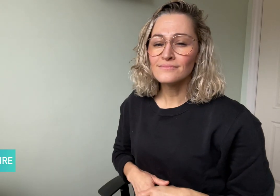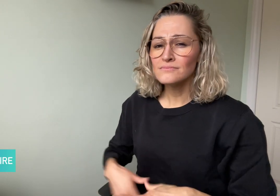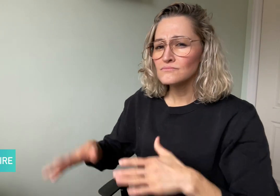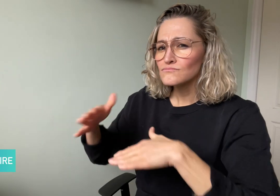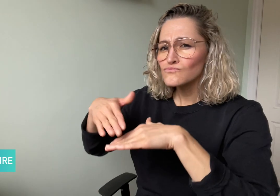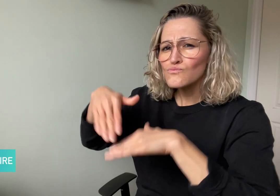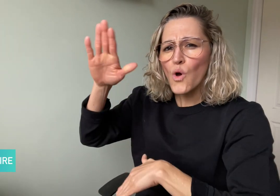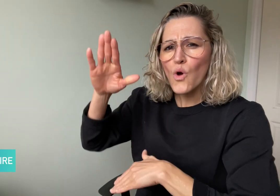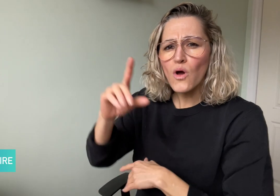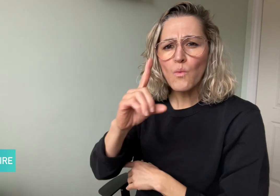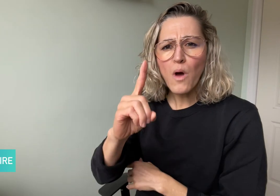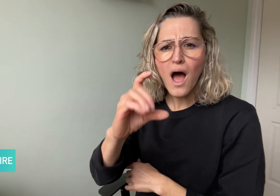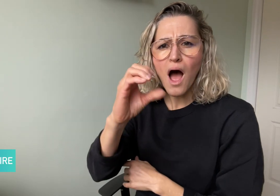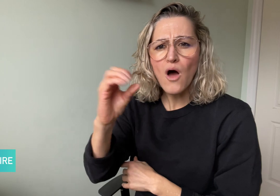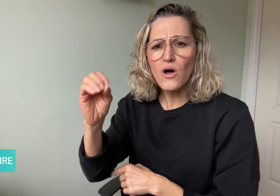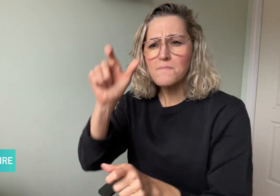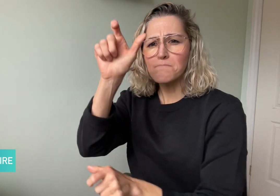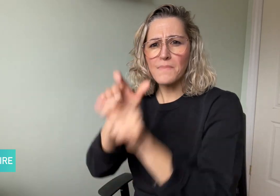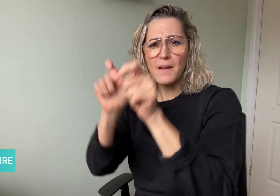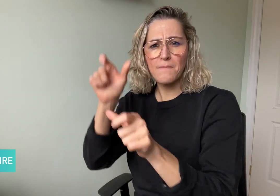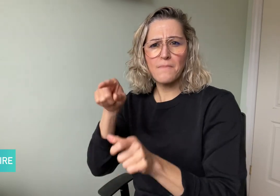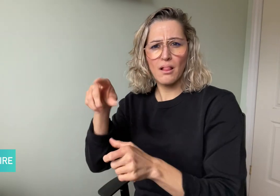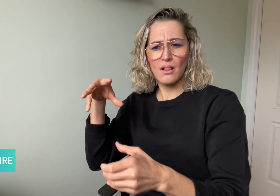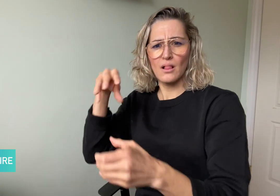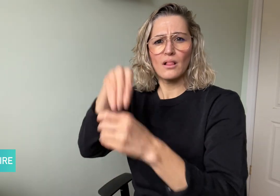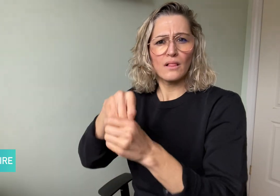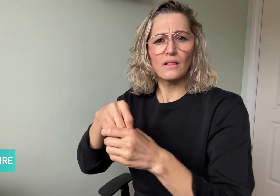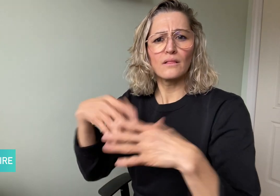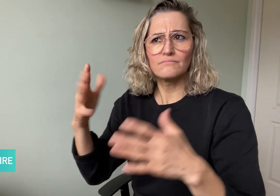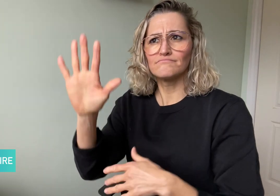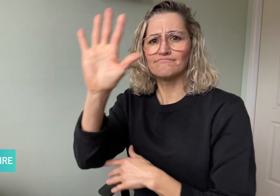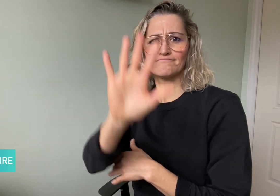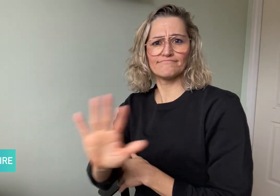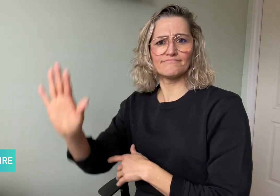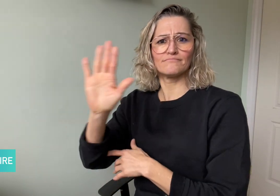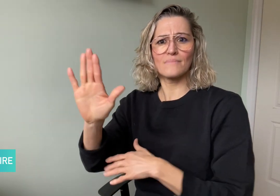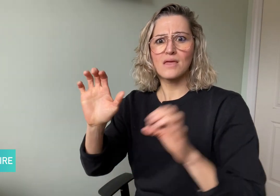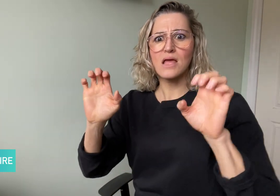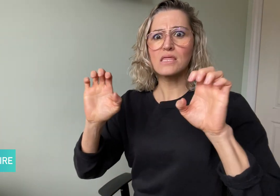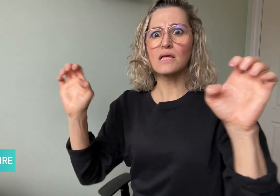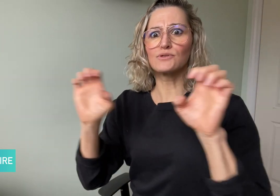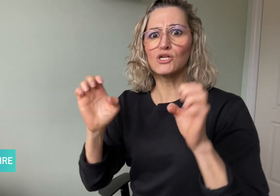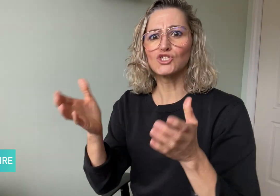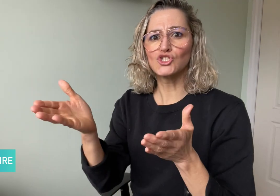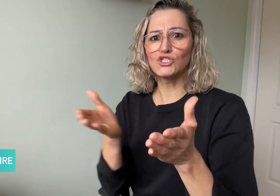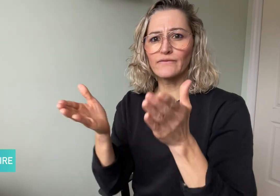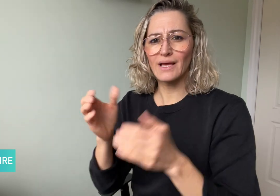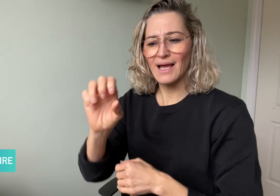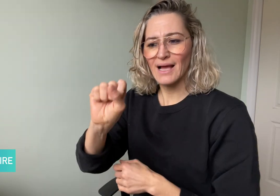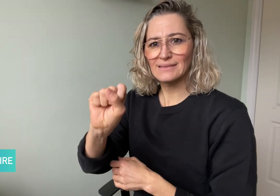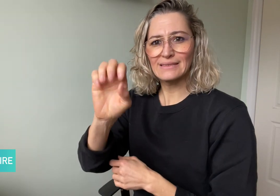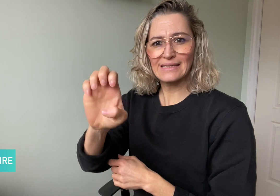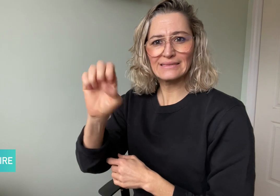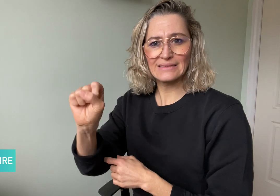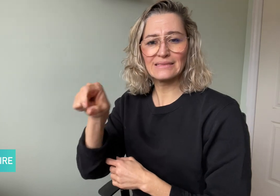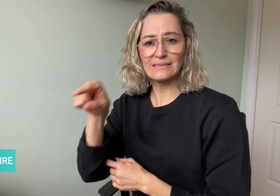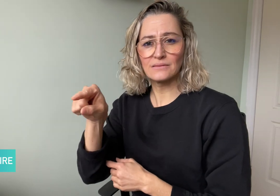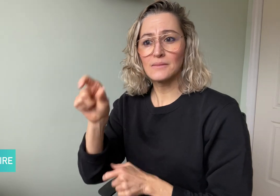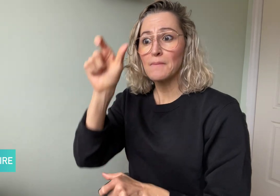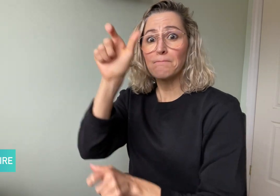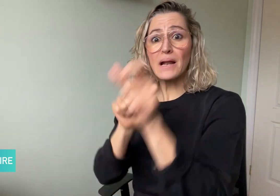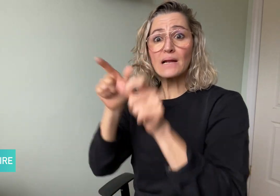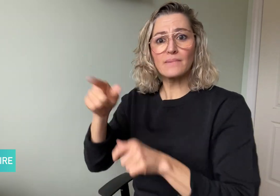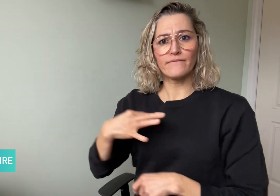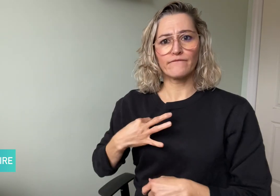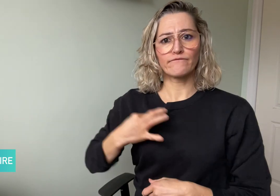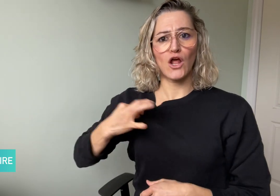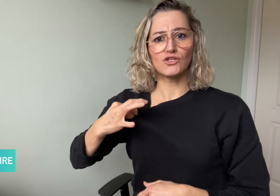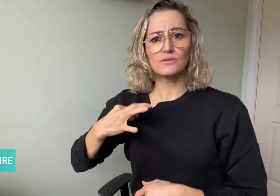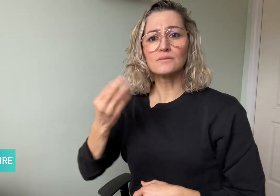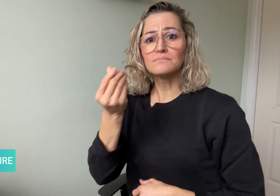More than 100 State Emergency Service (SES) volunteers helped